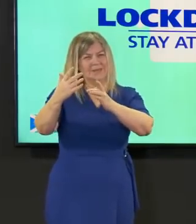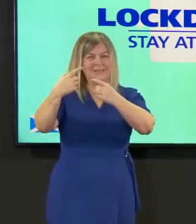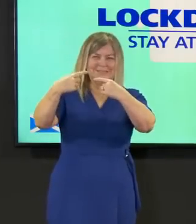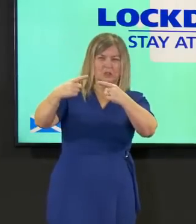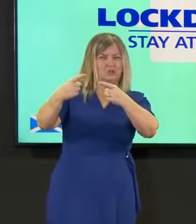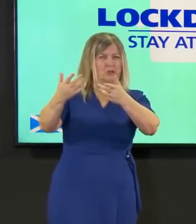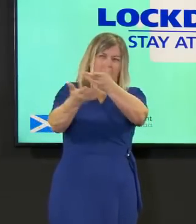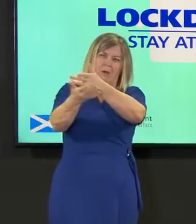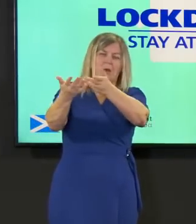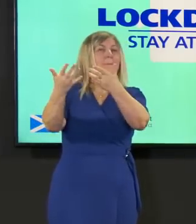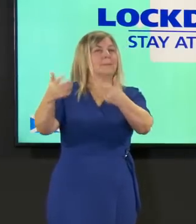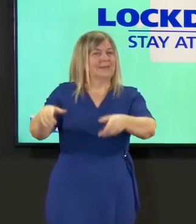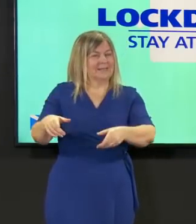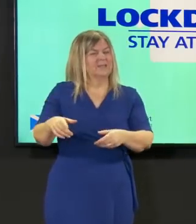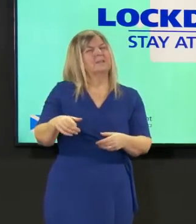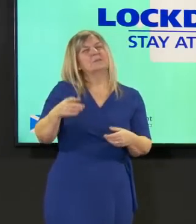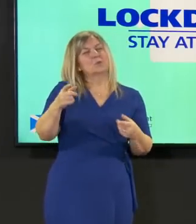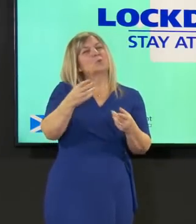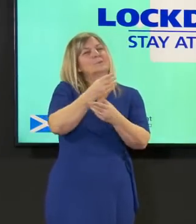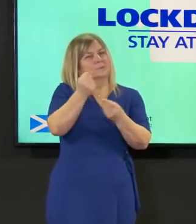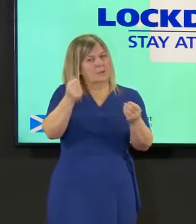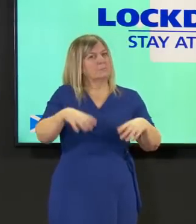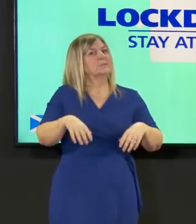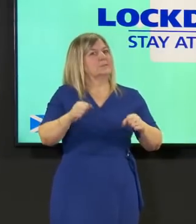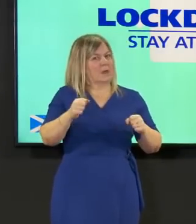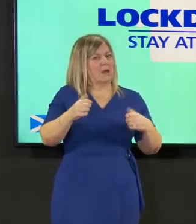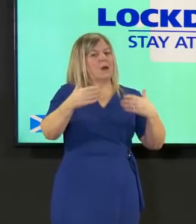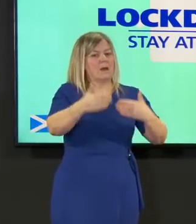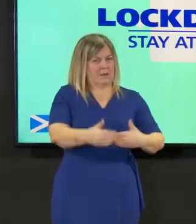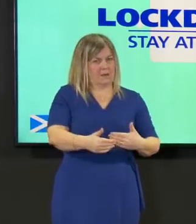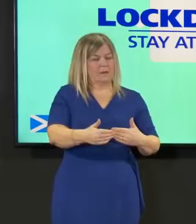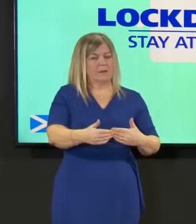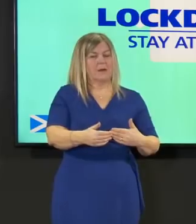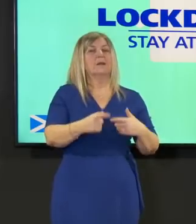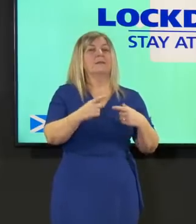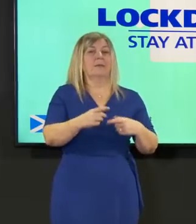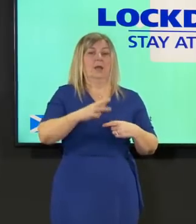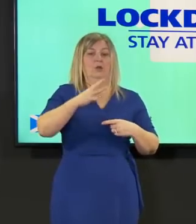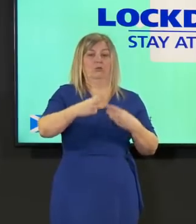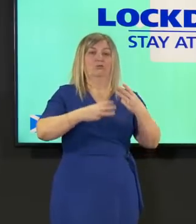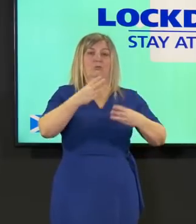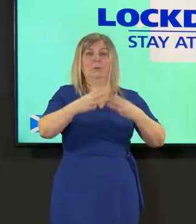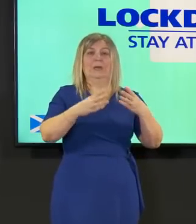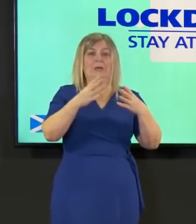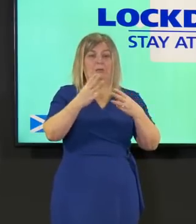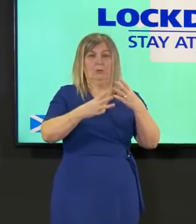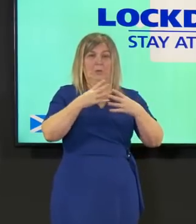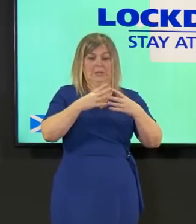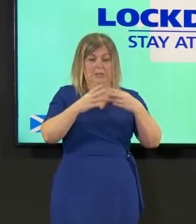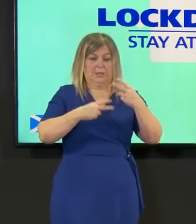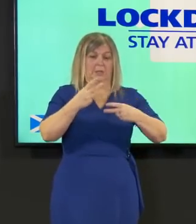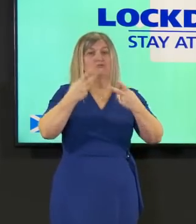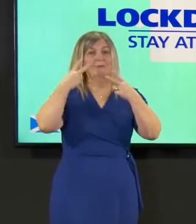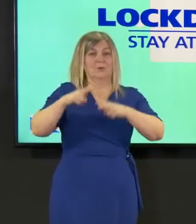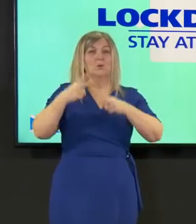the three week intervals between each of those steps the first minister outlined just last week